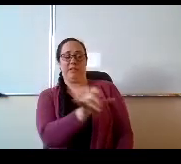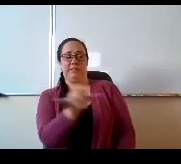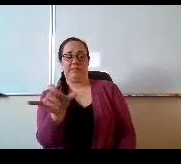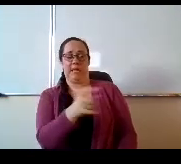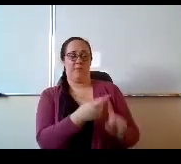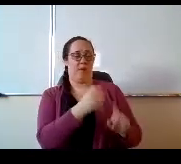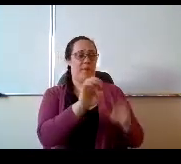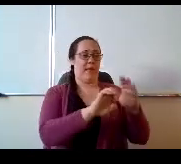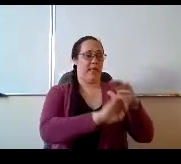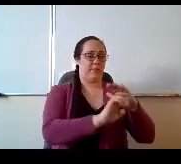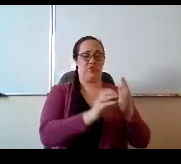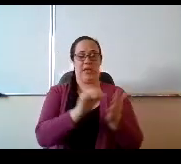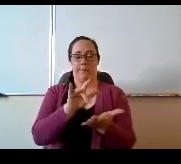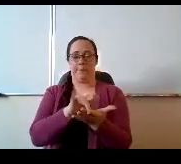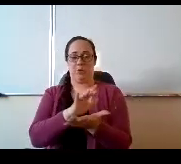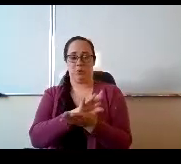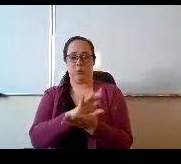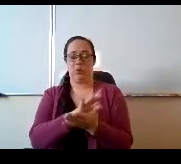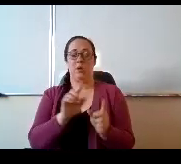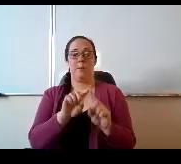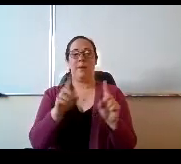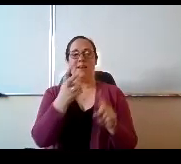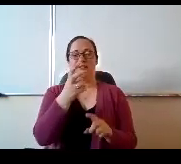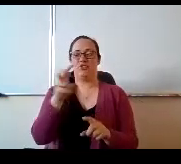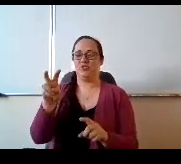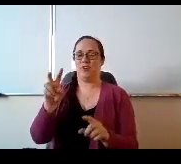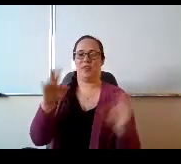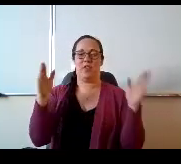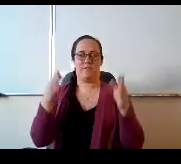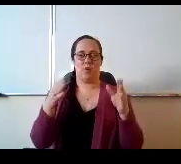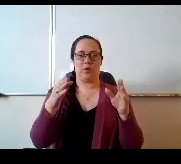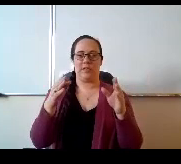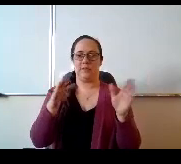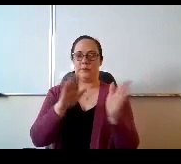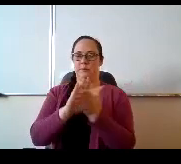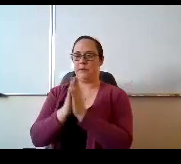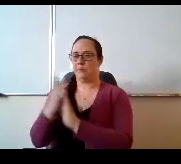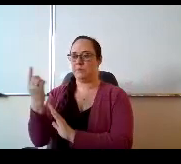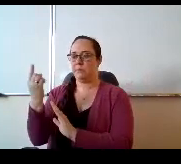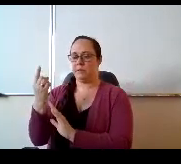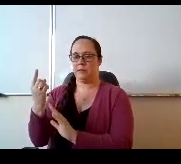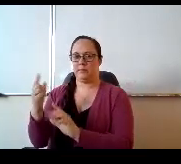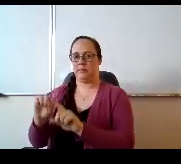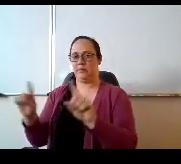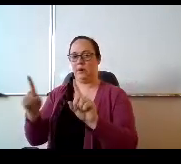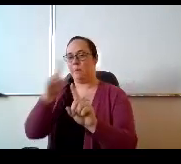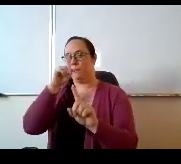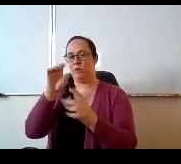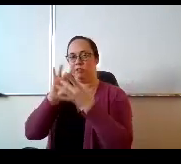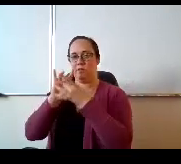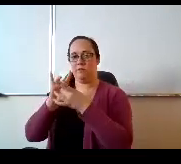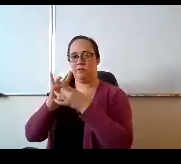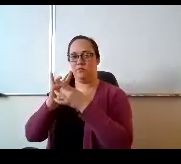but it shifts the focus shifts a little bit when you get into the high school, and that's because of graduation